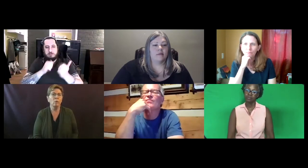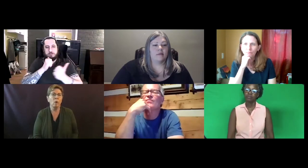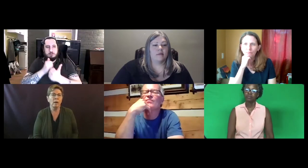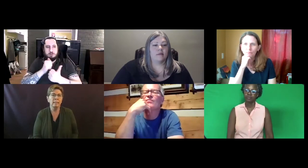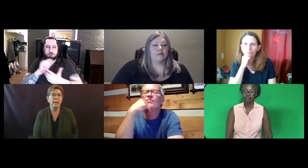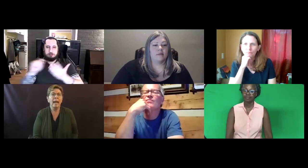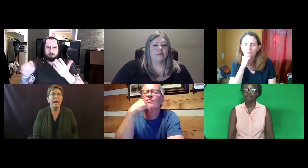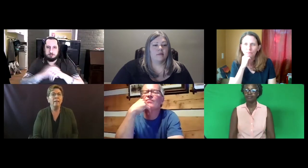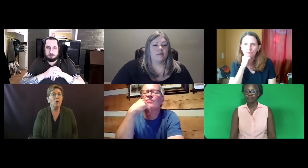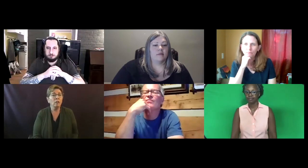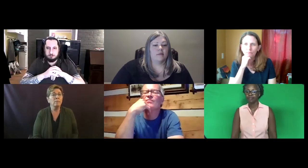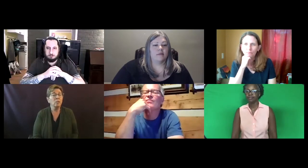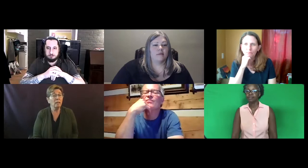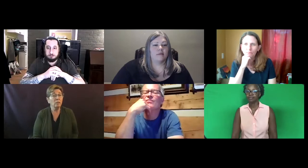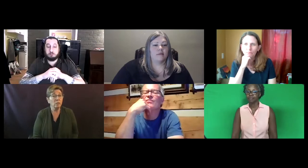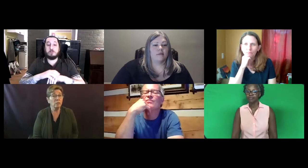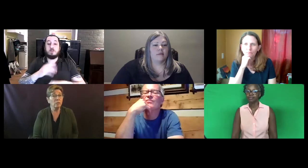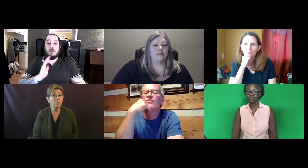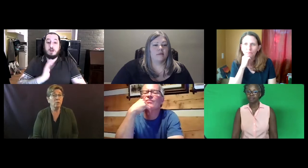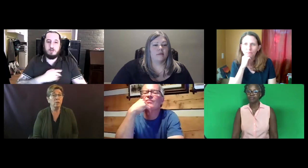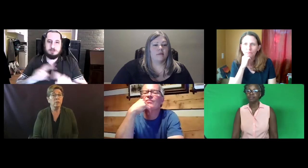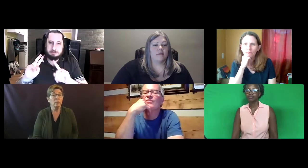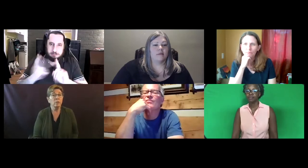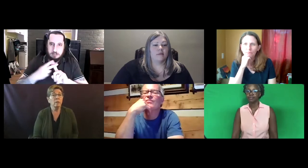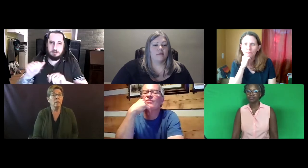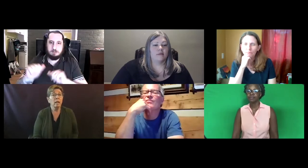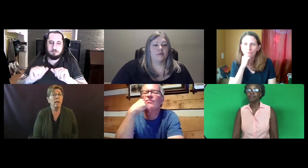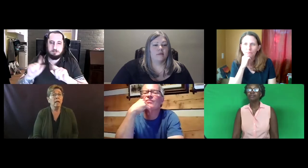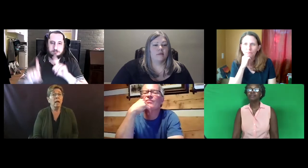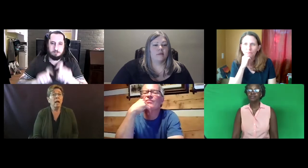wants. And there are some challenges of course.